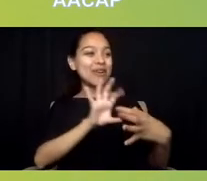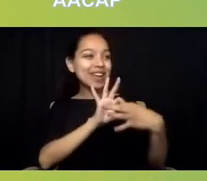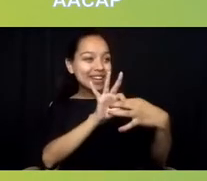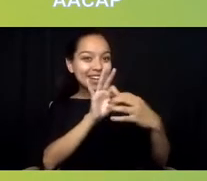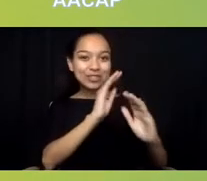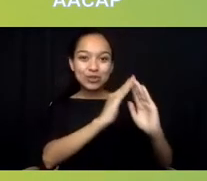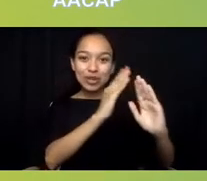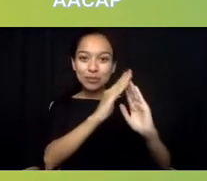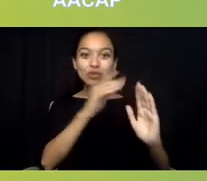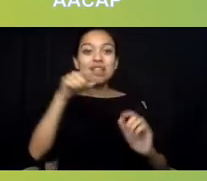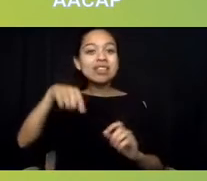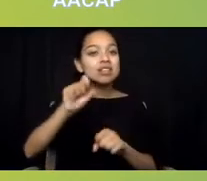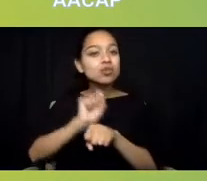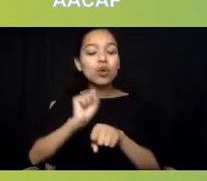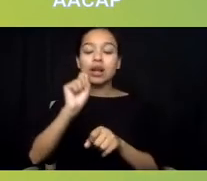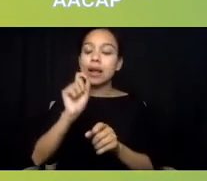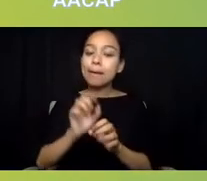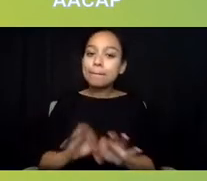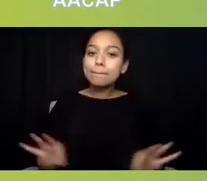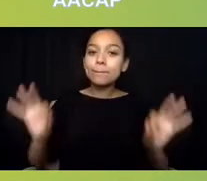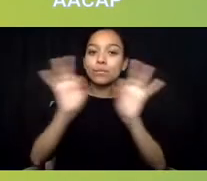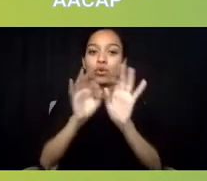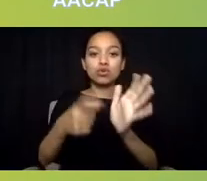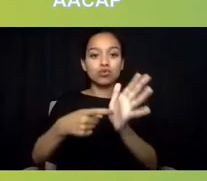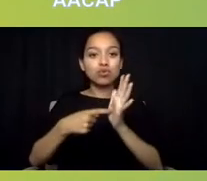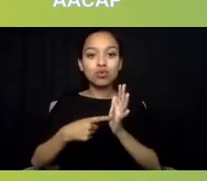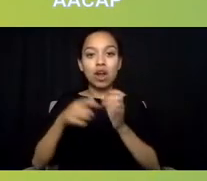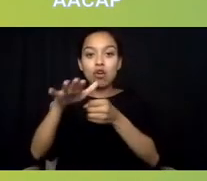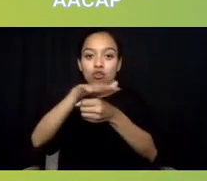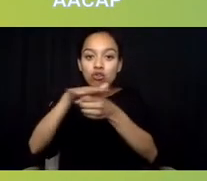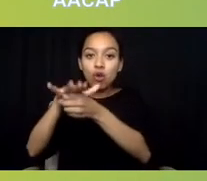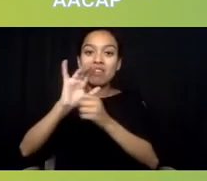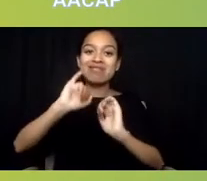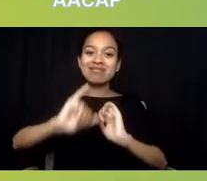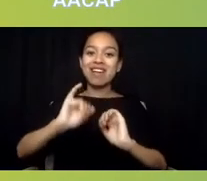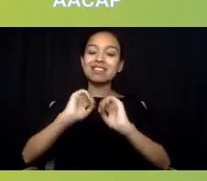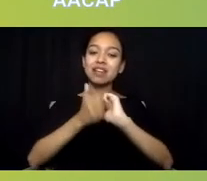because that's how you connect people to that next stage, which is what you were saying.